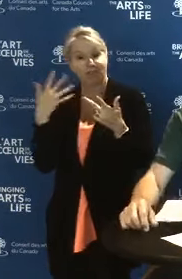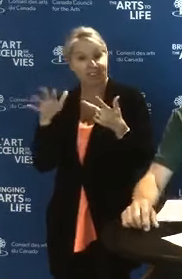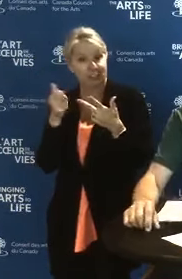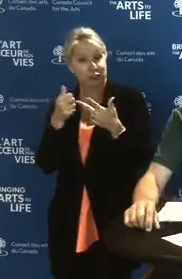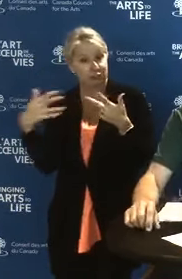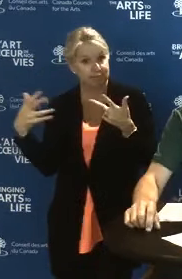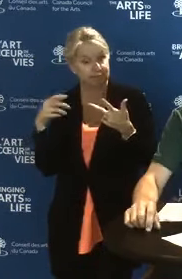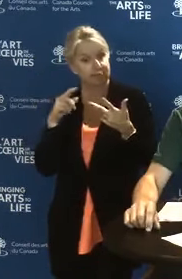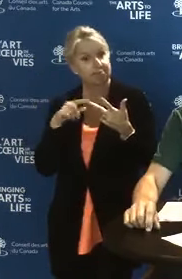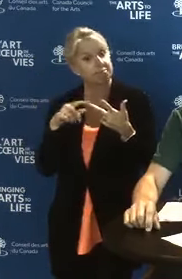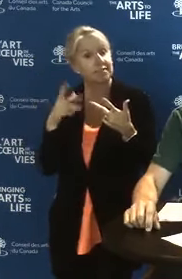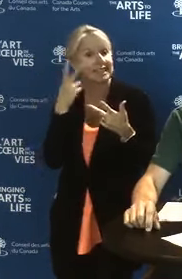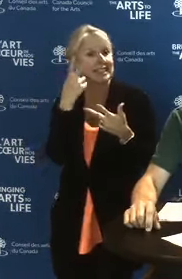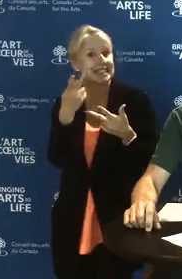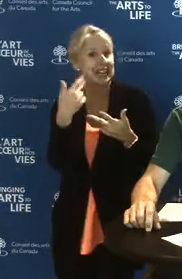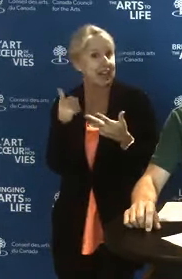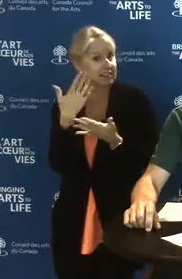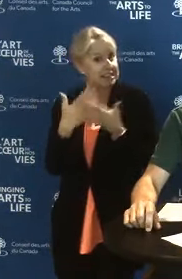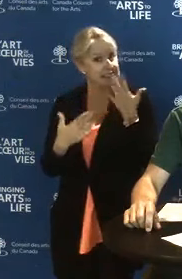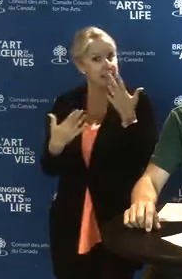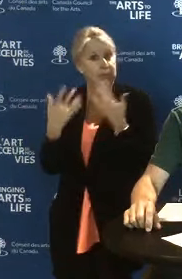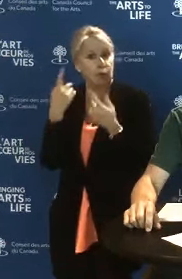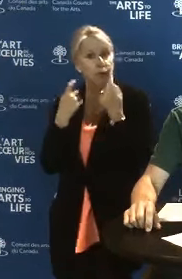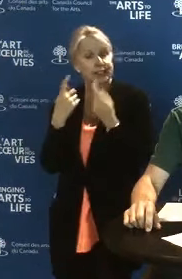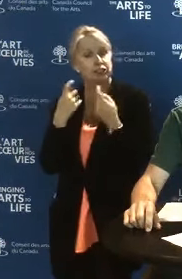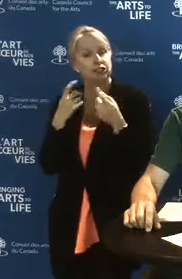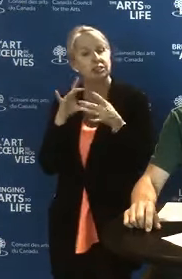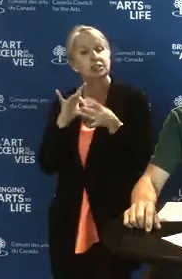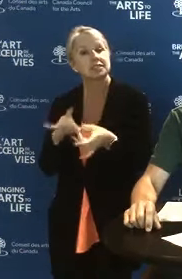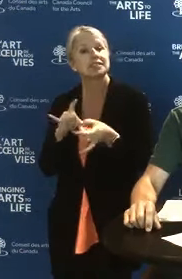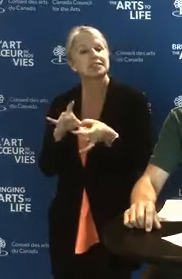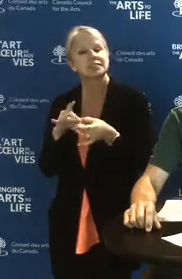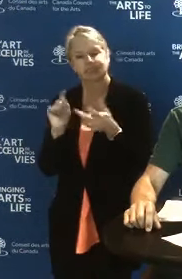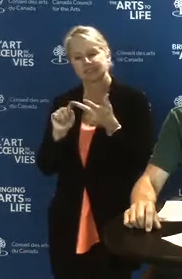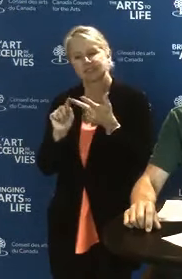let's see if we have any questions about the last component of the fund.